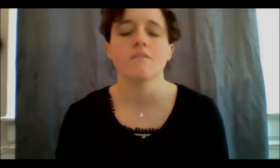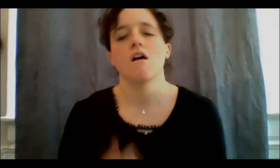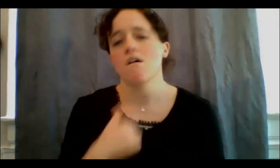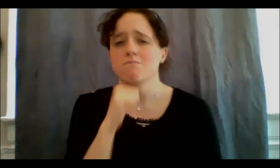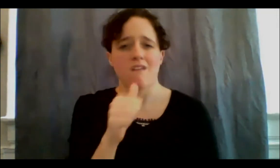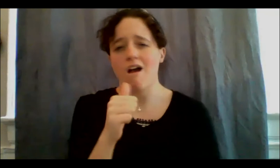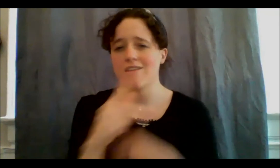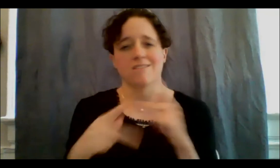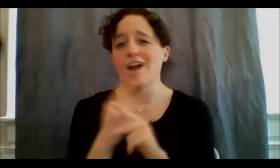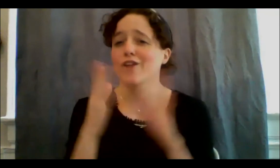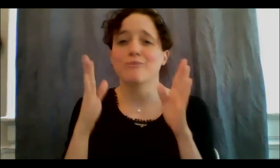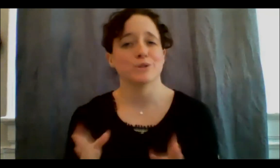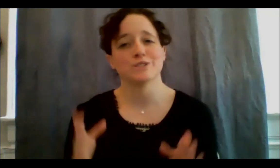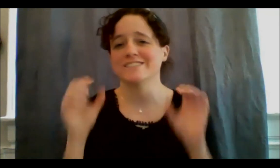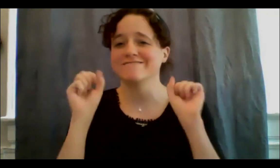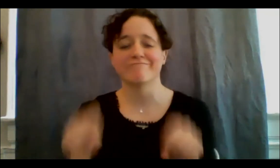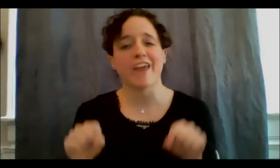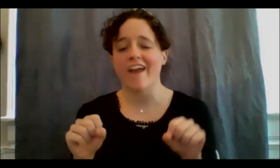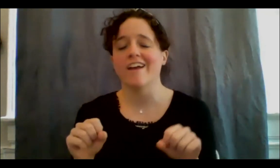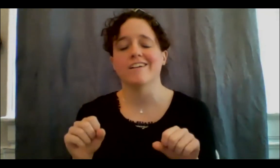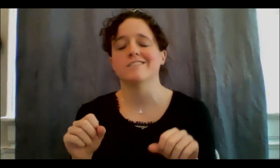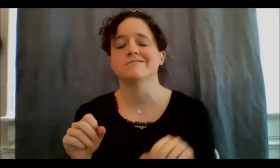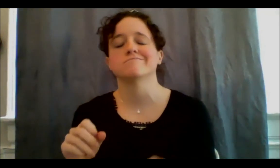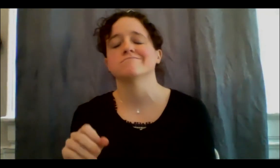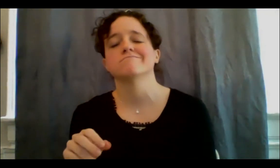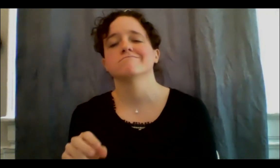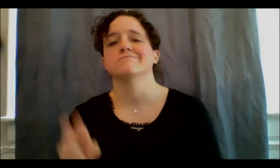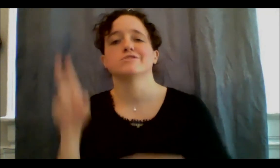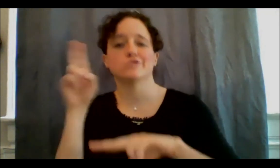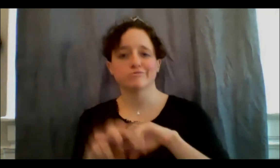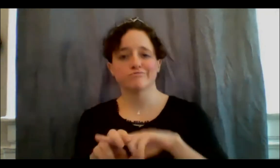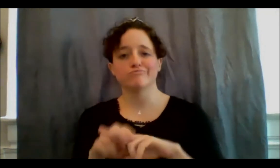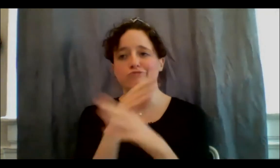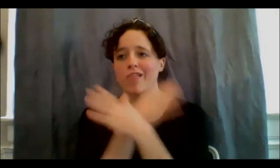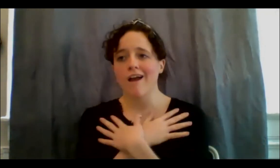a nice bath and paint my nails, and that, to me, that does not do much